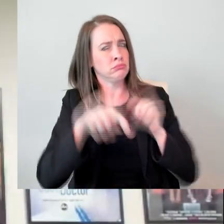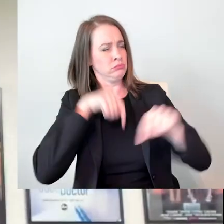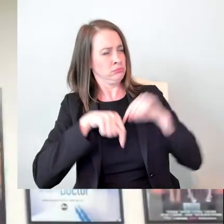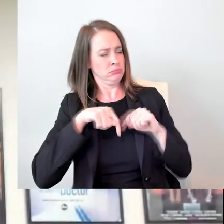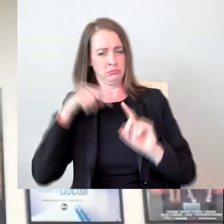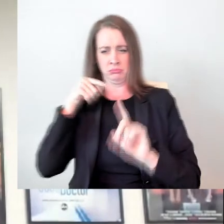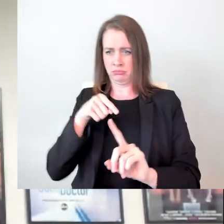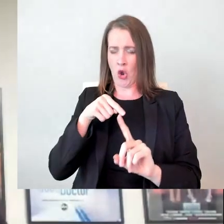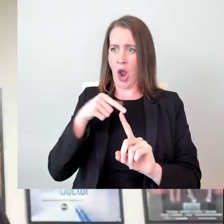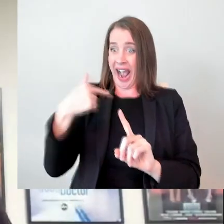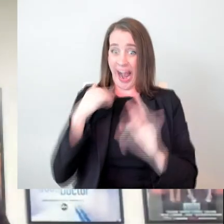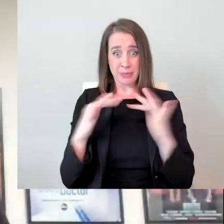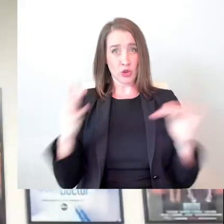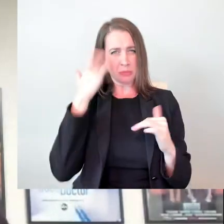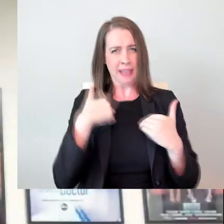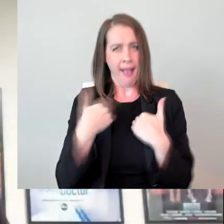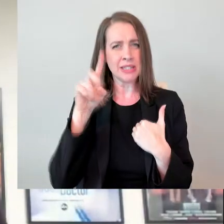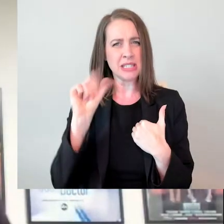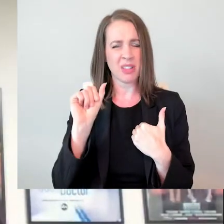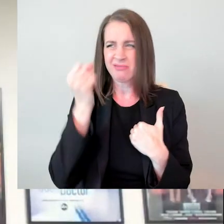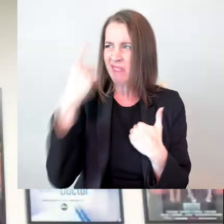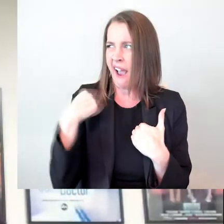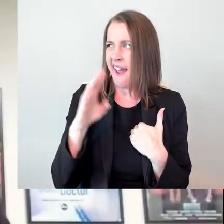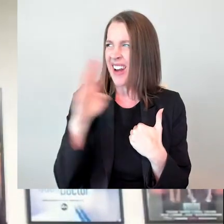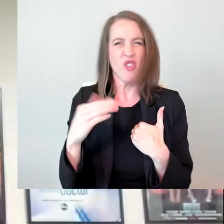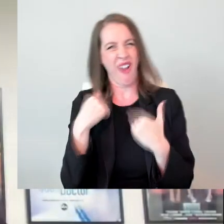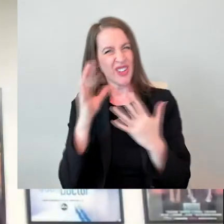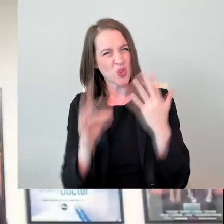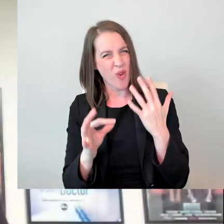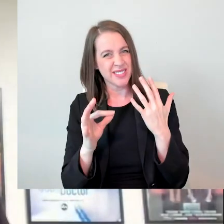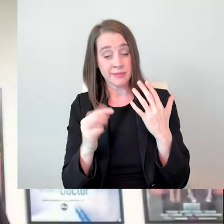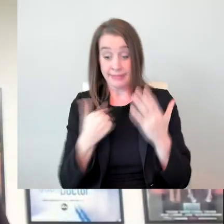to the table for the area that we spent many years studying. We're still being brought to the table saying,